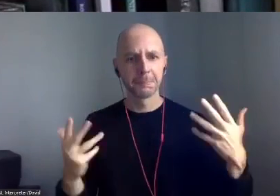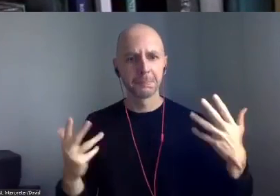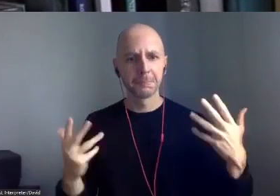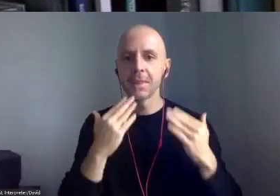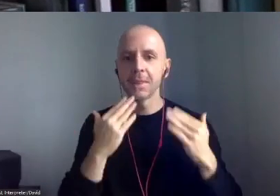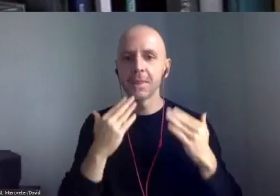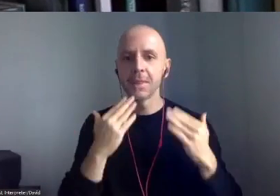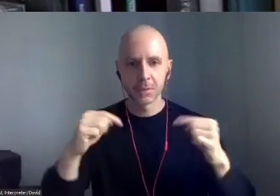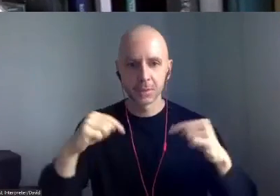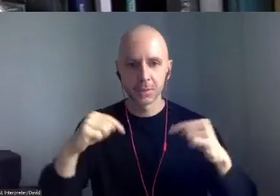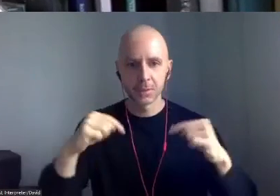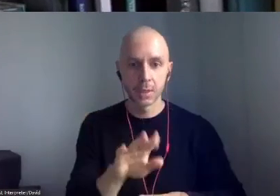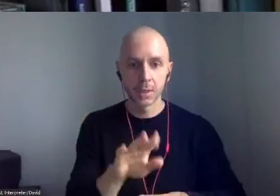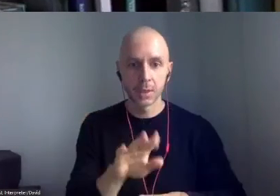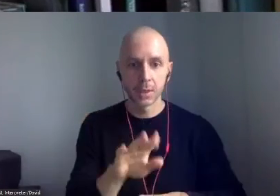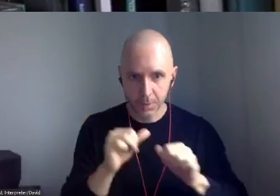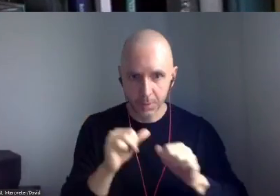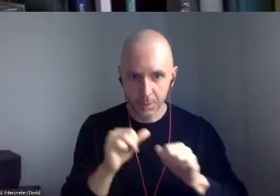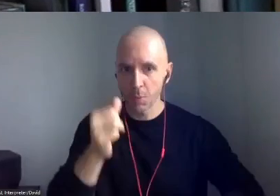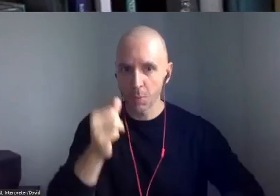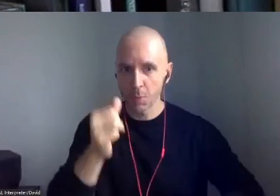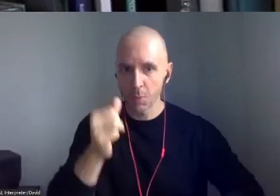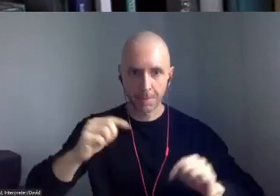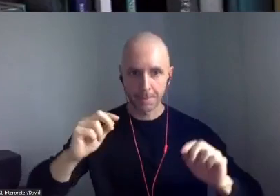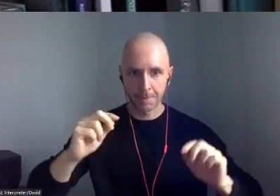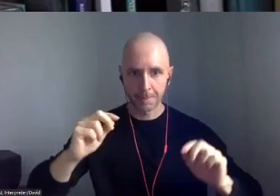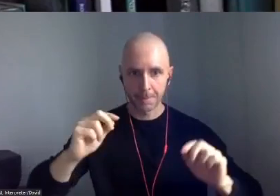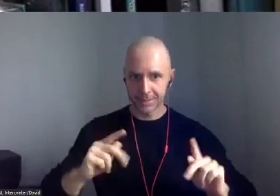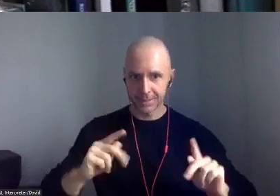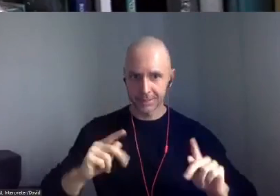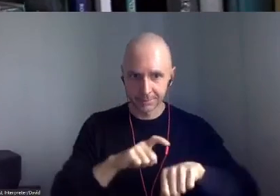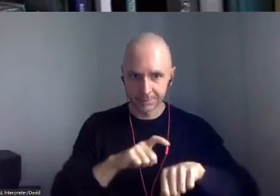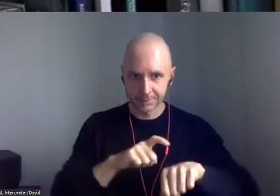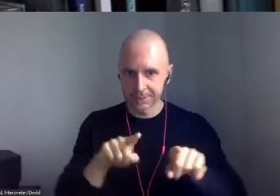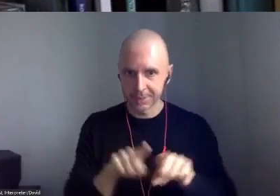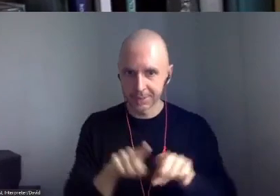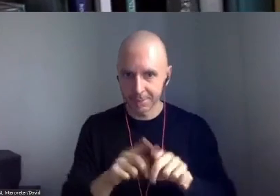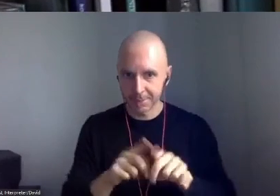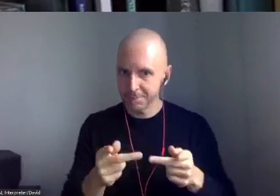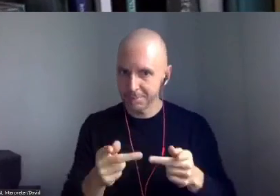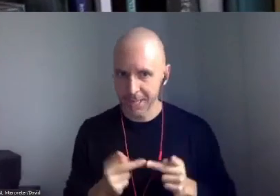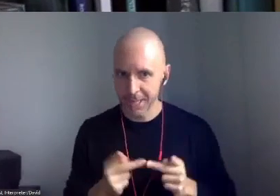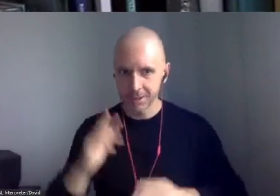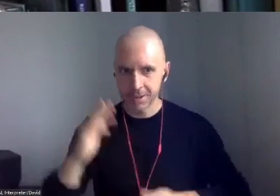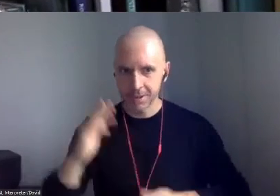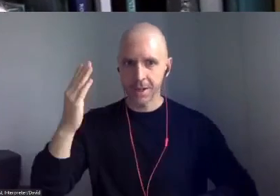for another one. Same time, same place. Enjoy day two of iN Festival 2021.